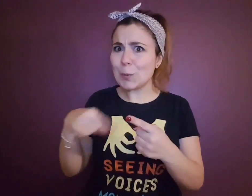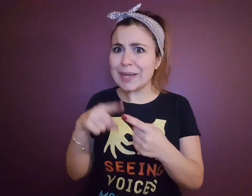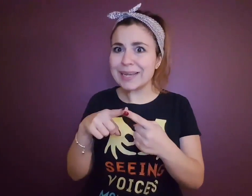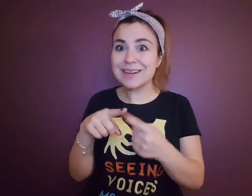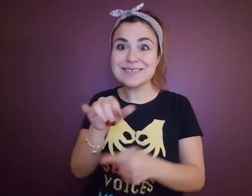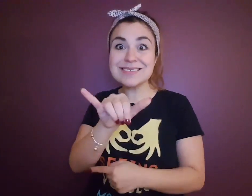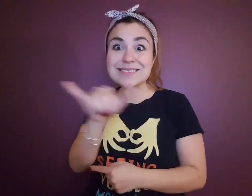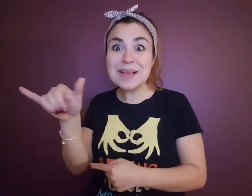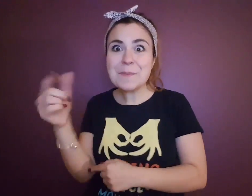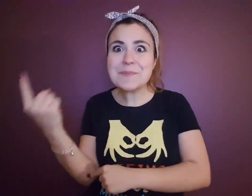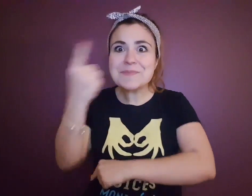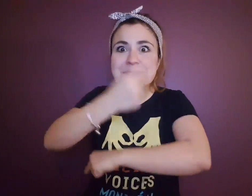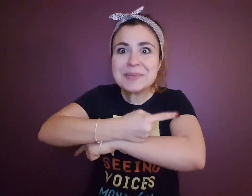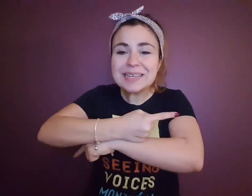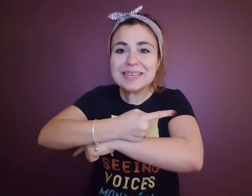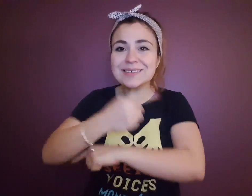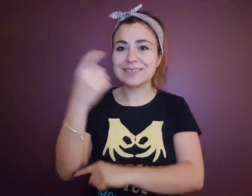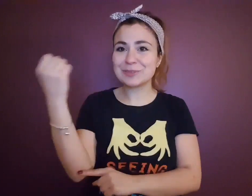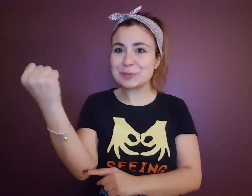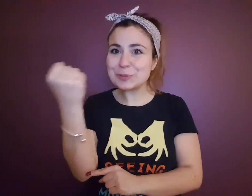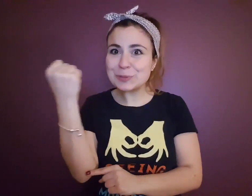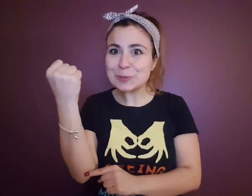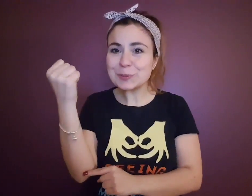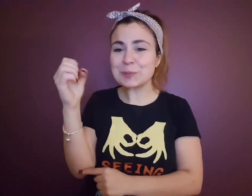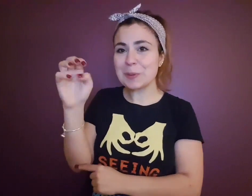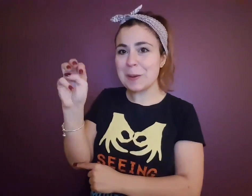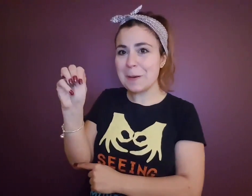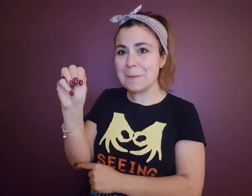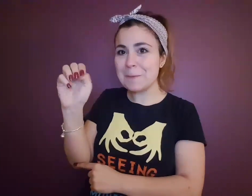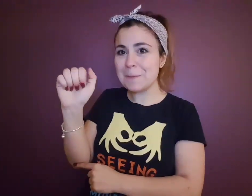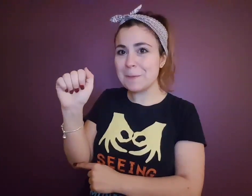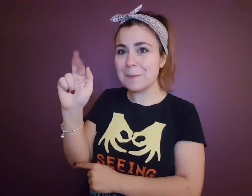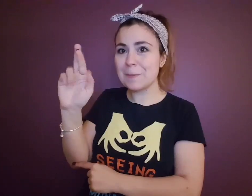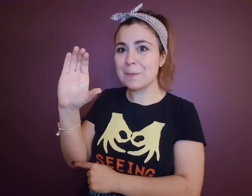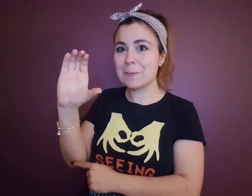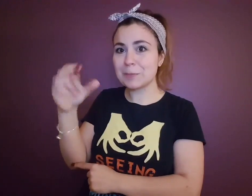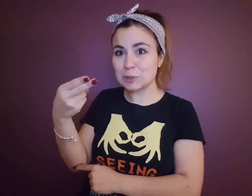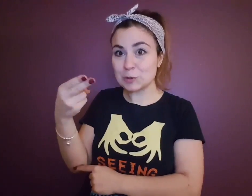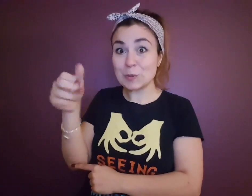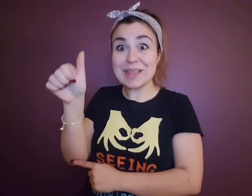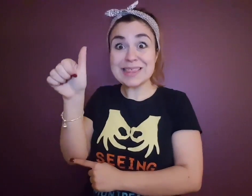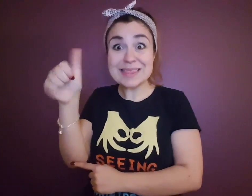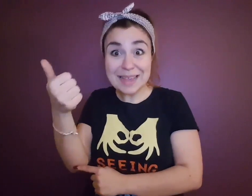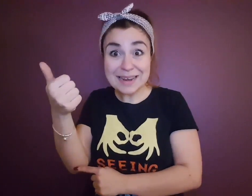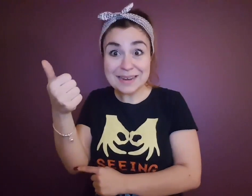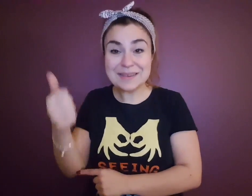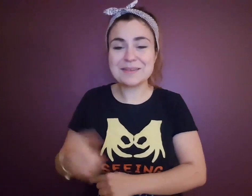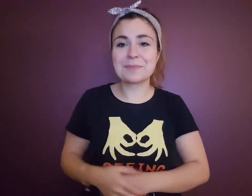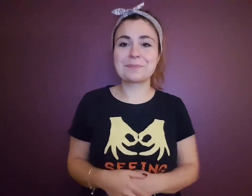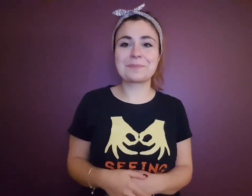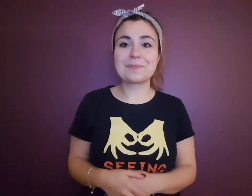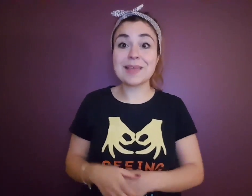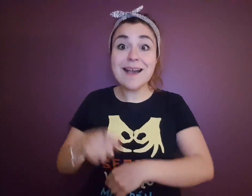The ASL-interpreted performance will take place on the same day as the ASL social - Saturday, March 10.